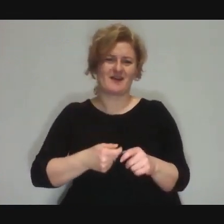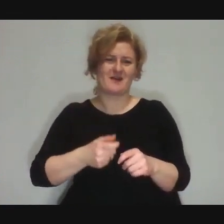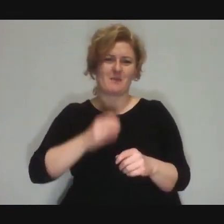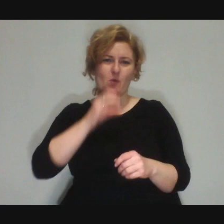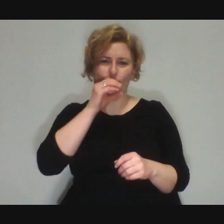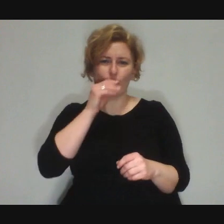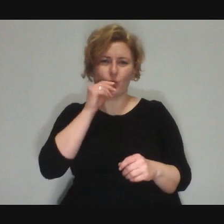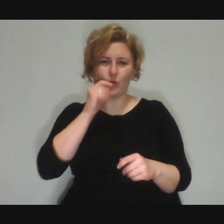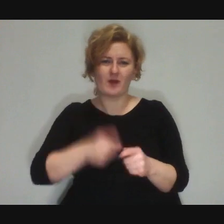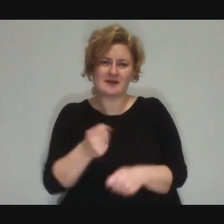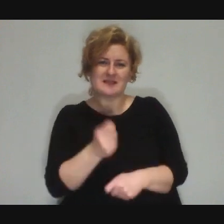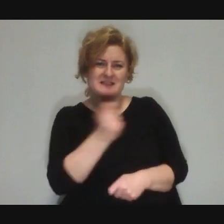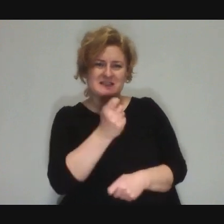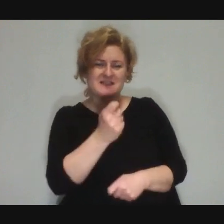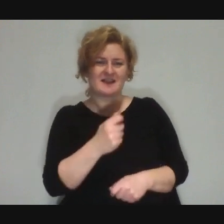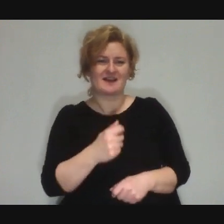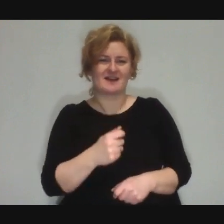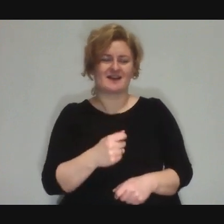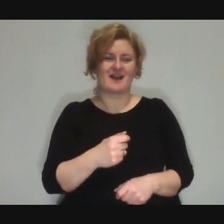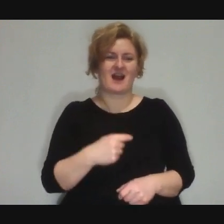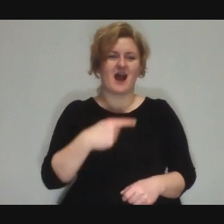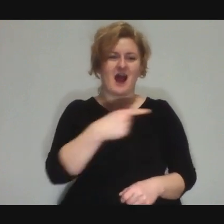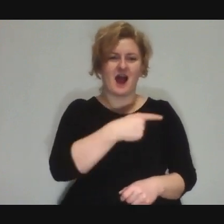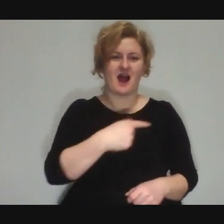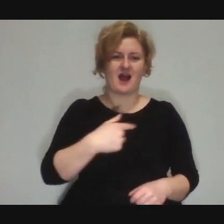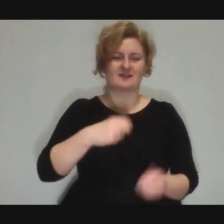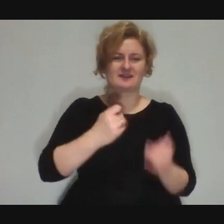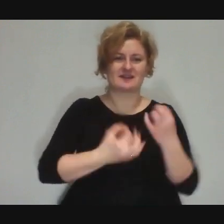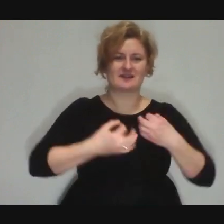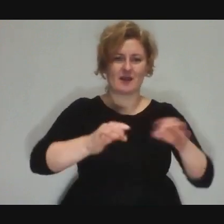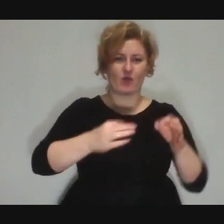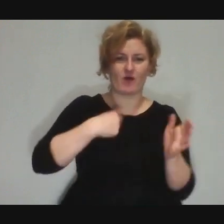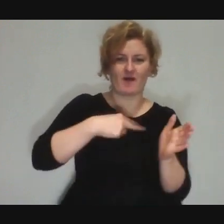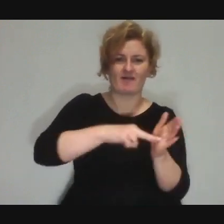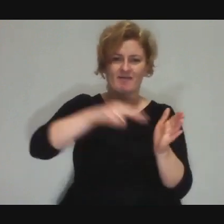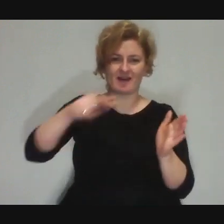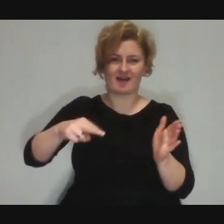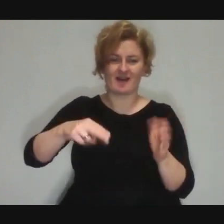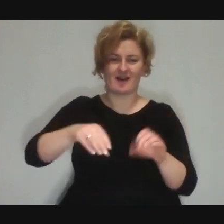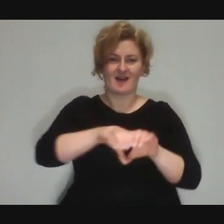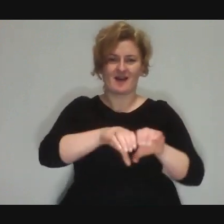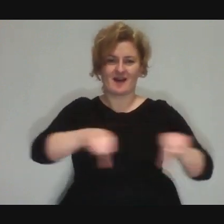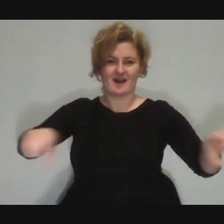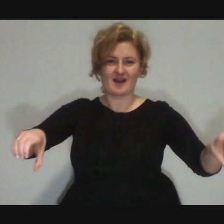so Daniel gets out, takes the noodle and shows it to him,